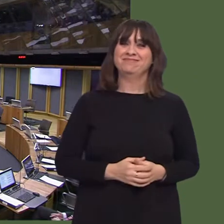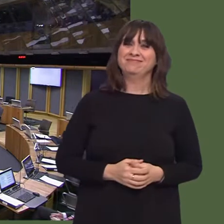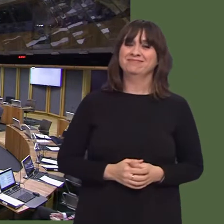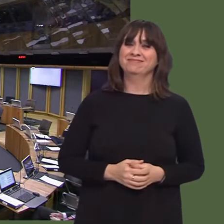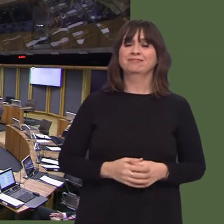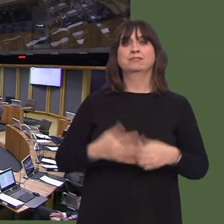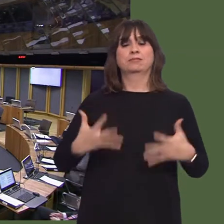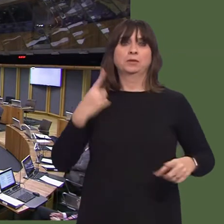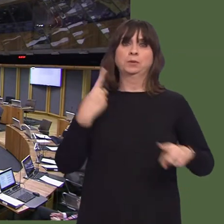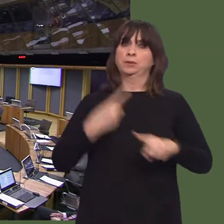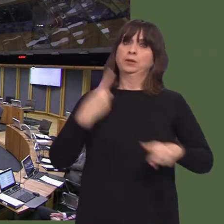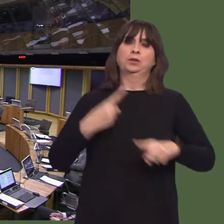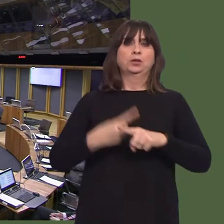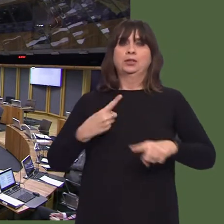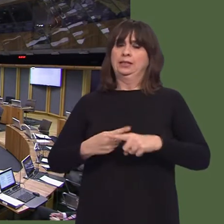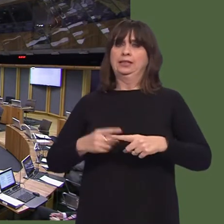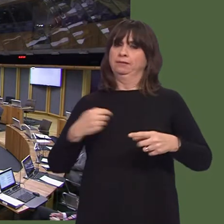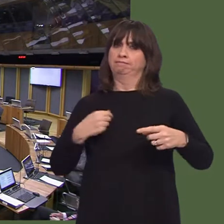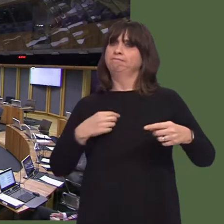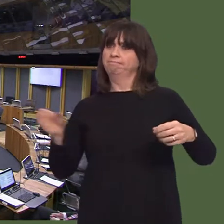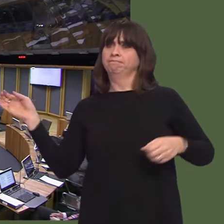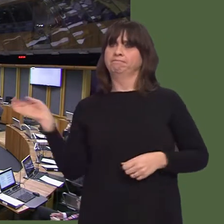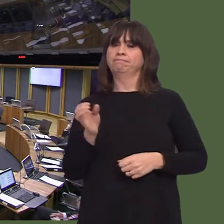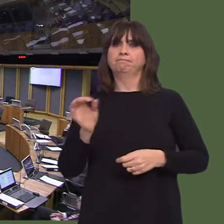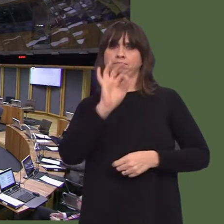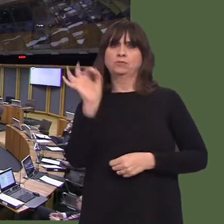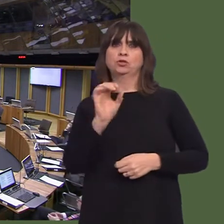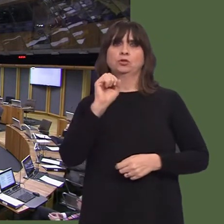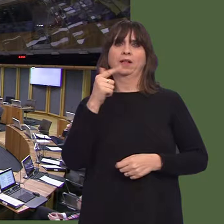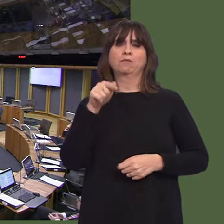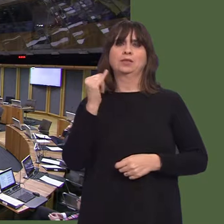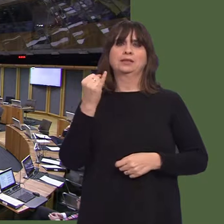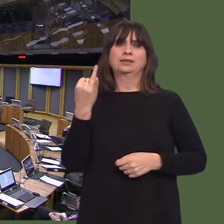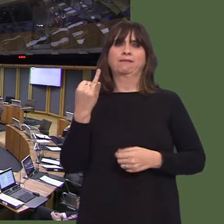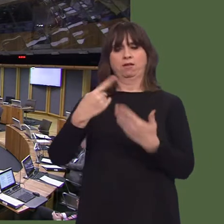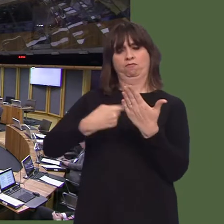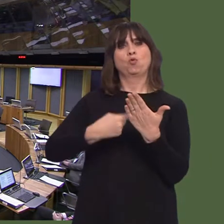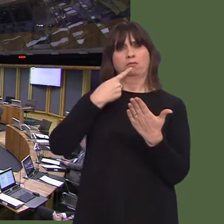a written statement on mobile animal exhibits, including circuses, before the spring half term recess.